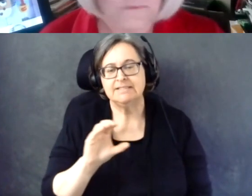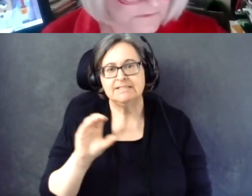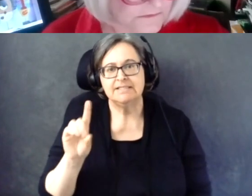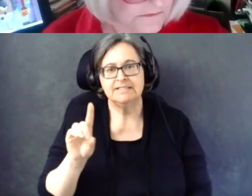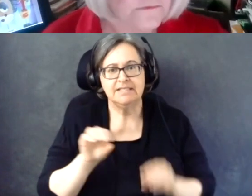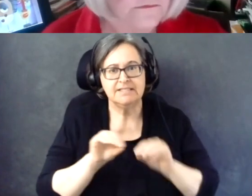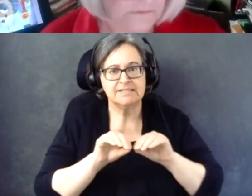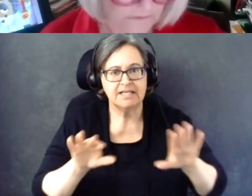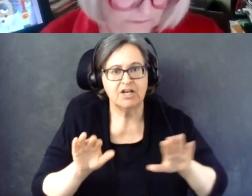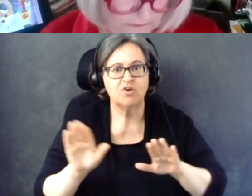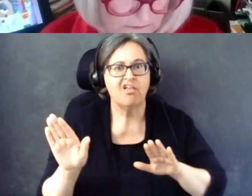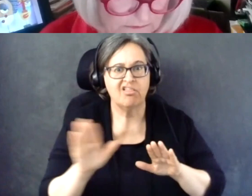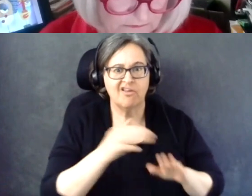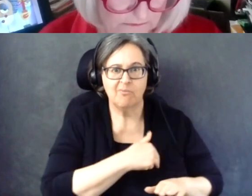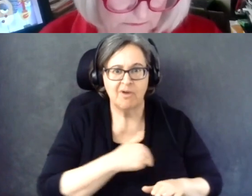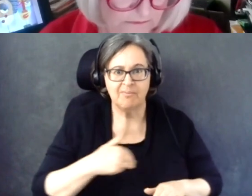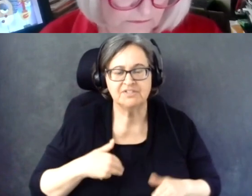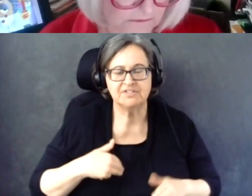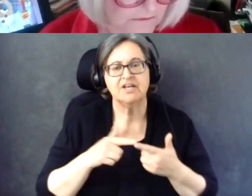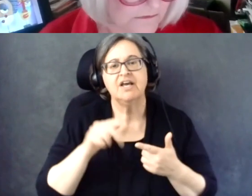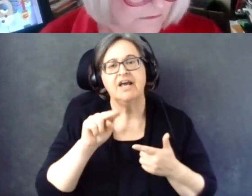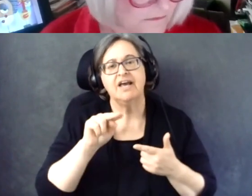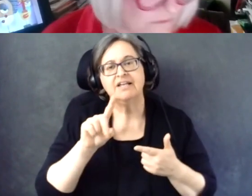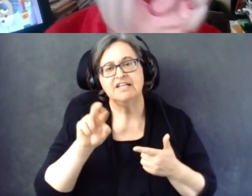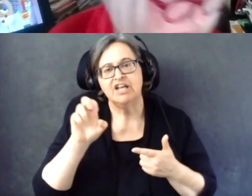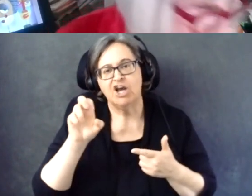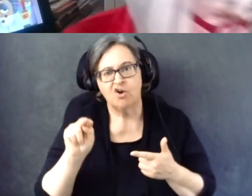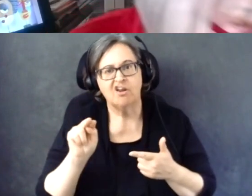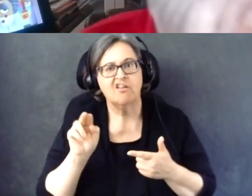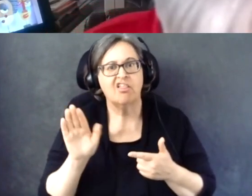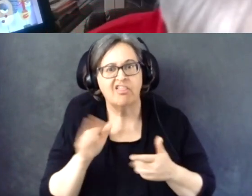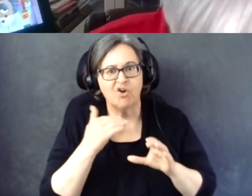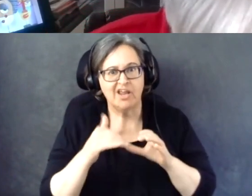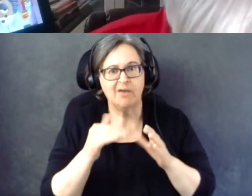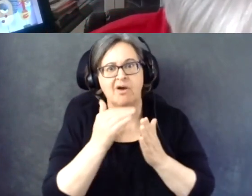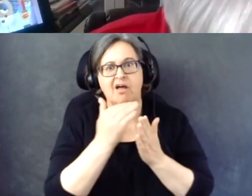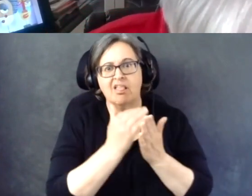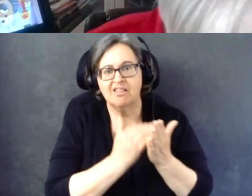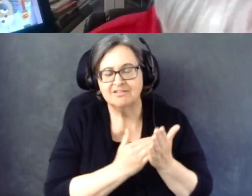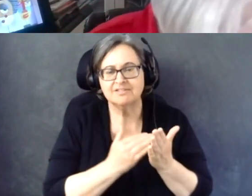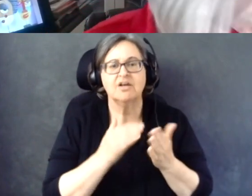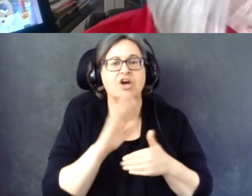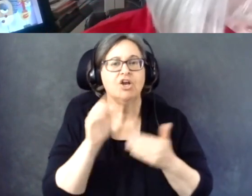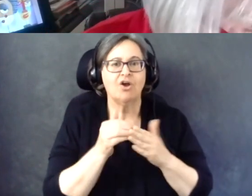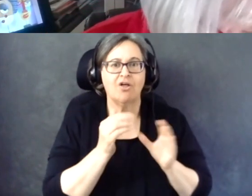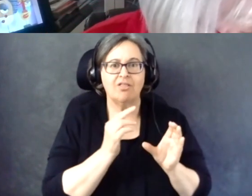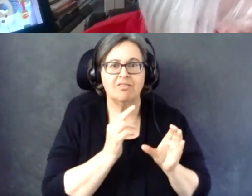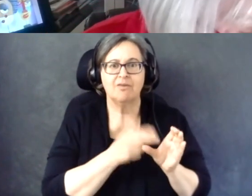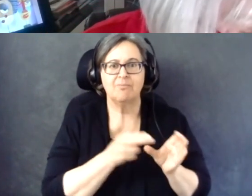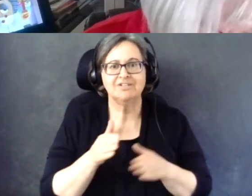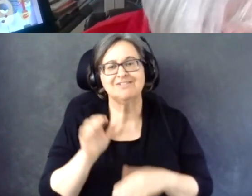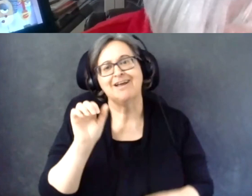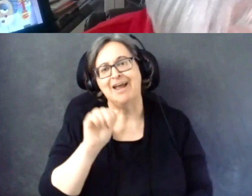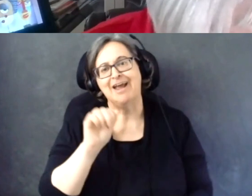And I know NDRN and all the other participants on this call, AAPD.